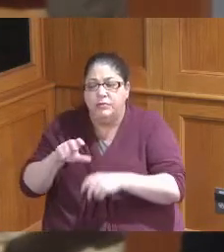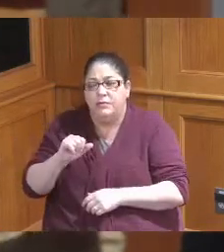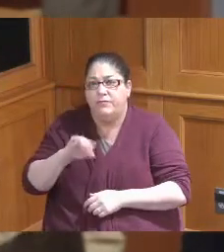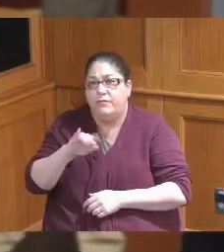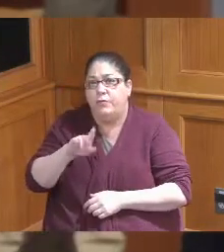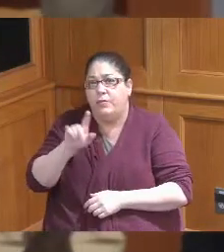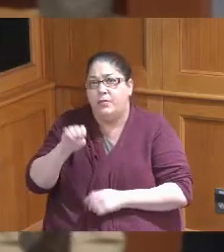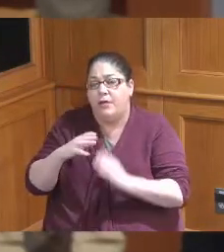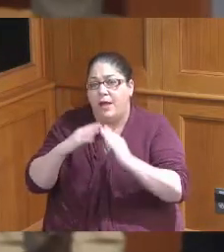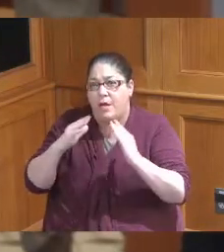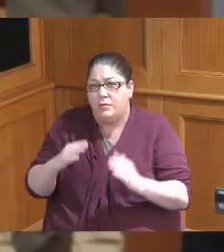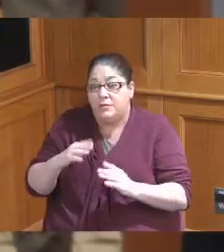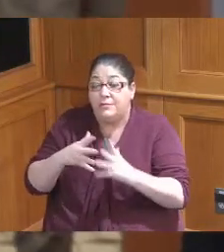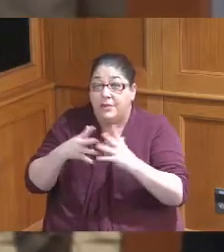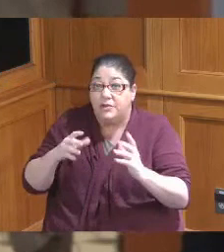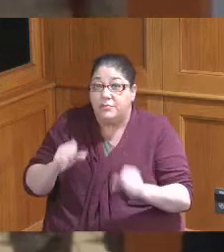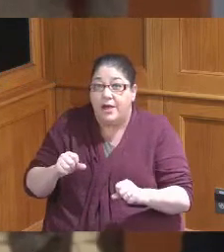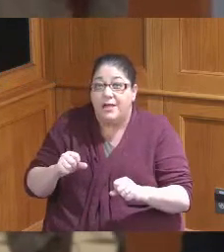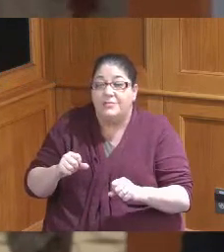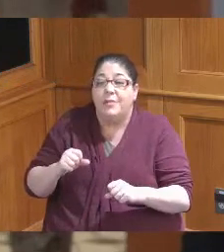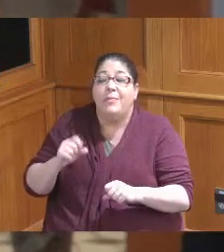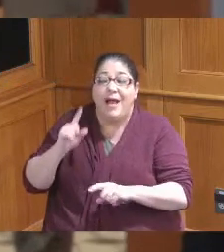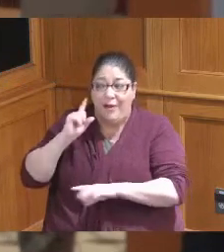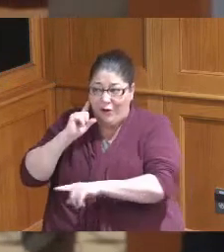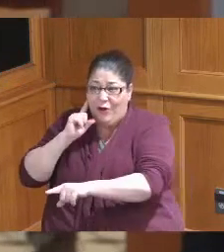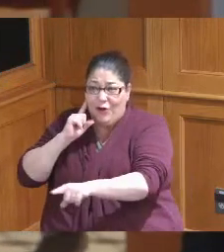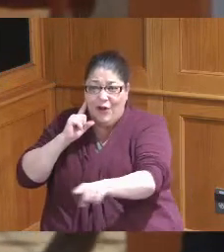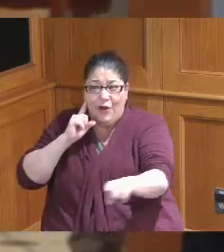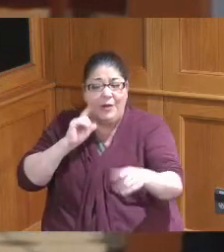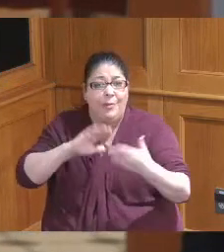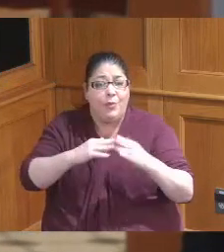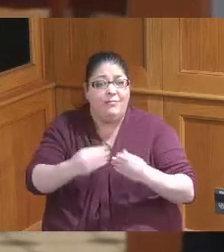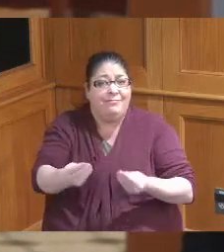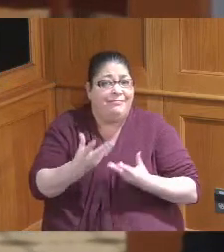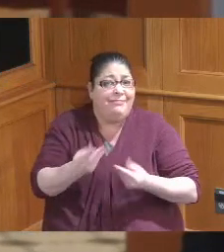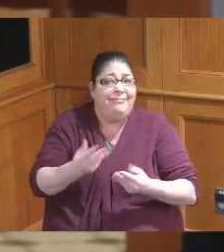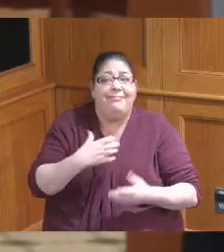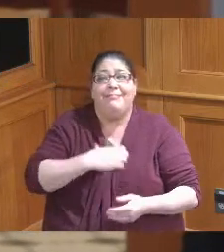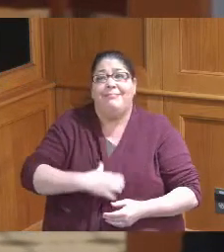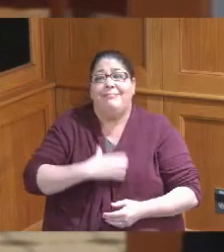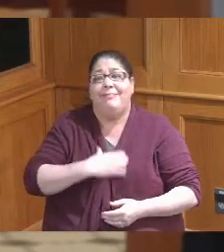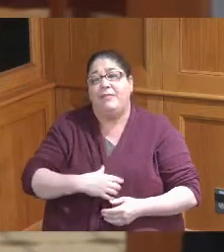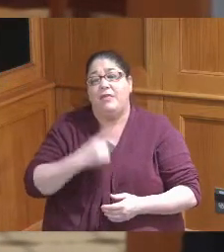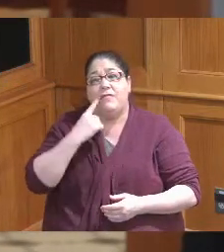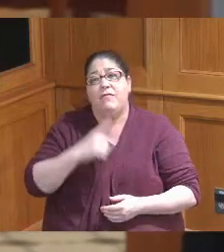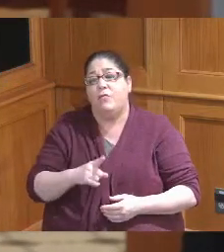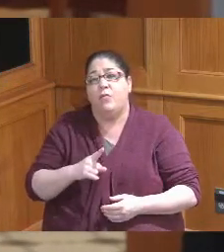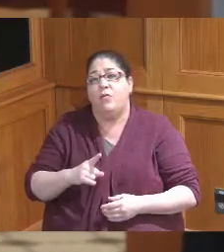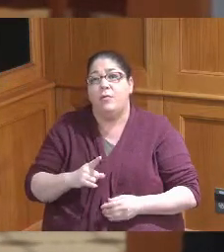but it was through the feedback with the community that we understood that that's not the only need